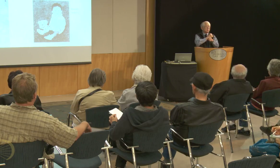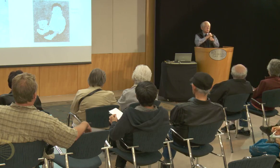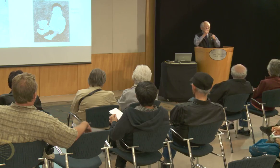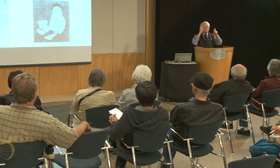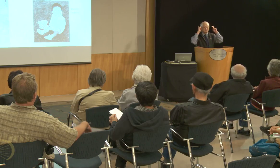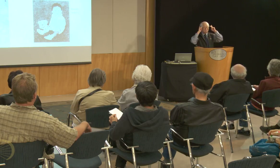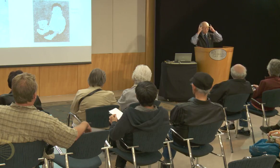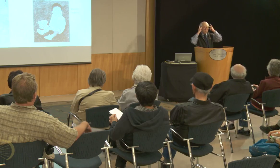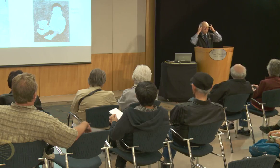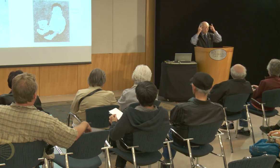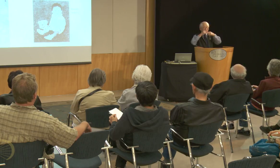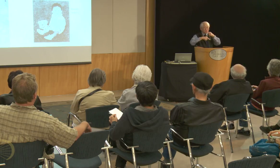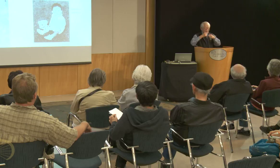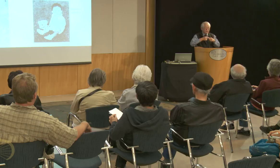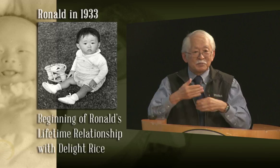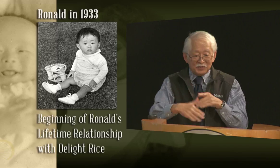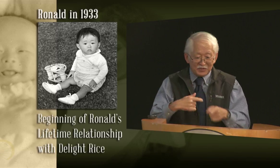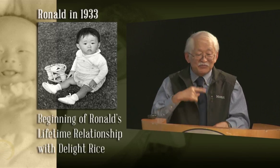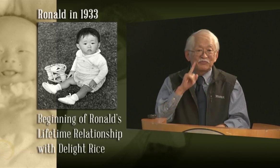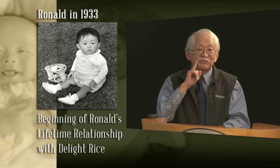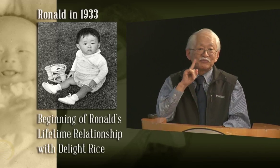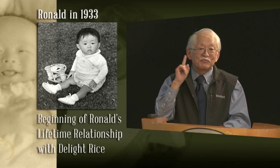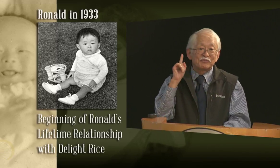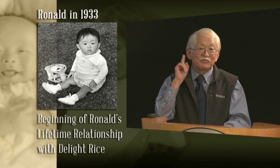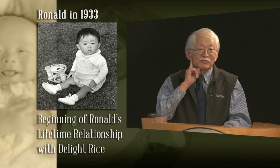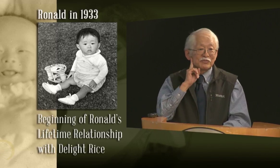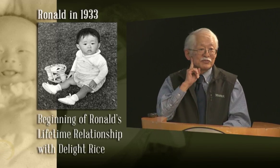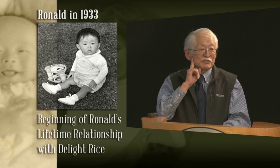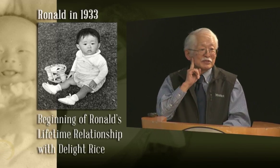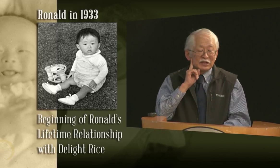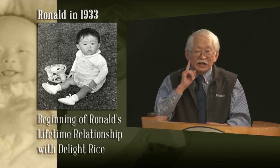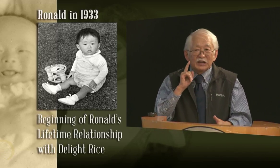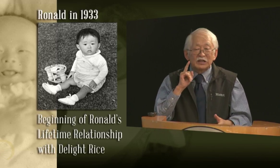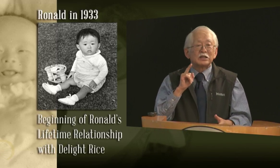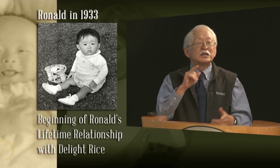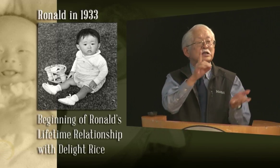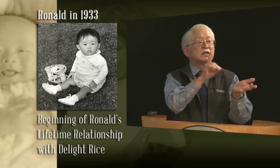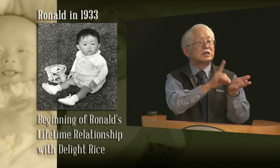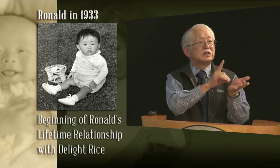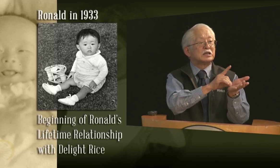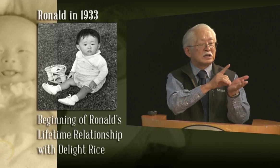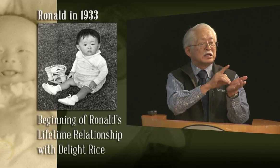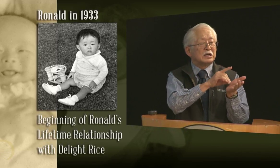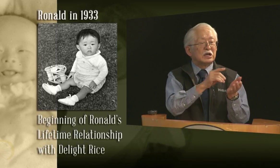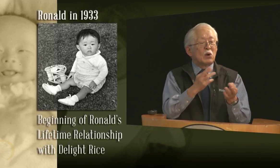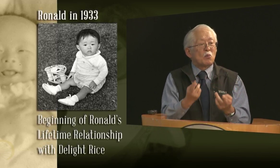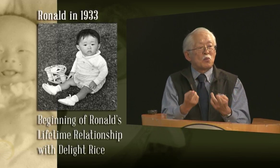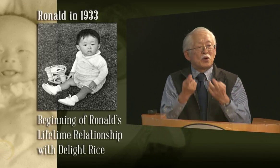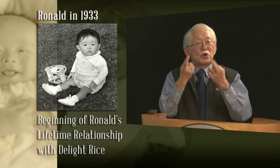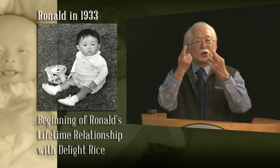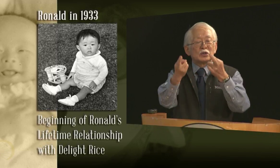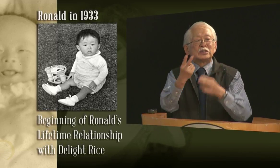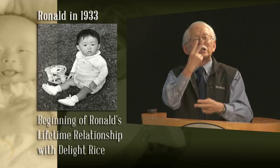My parents were getting a little worried because they gave birth to a deaf baby, and